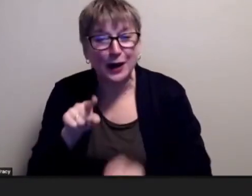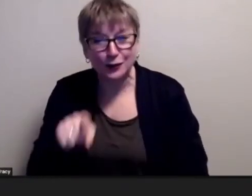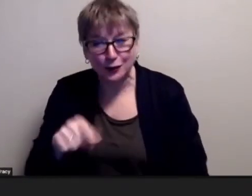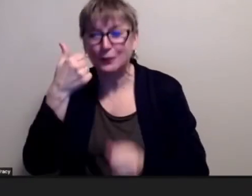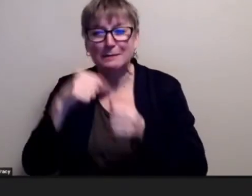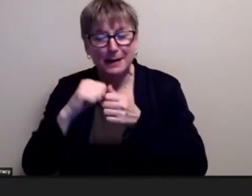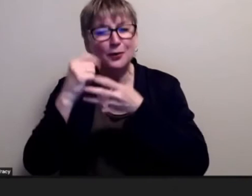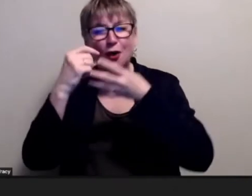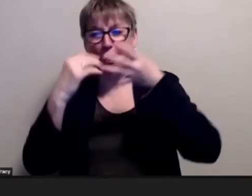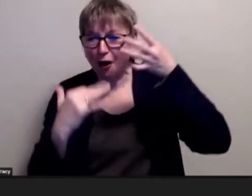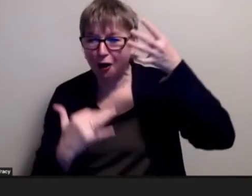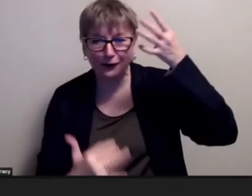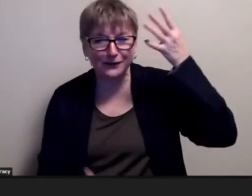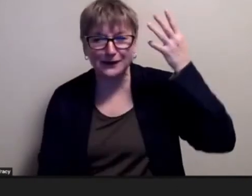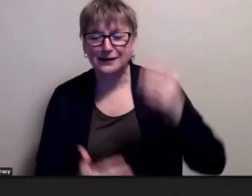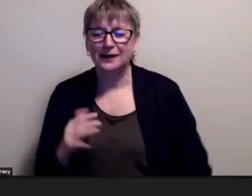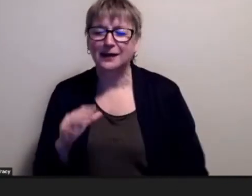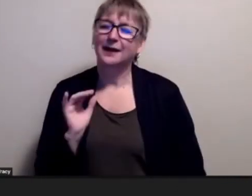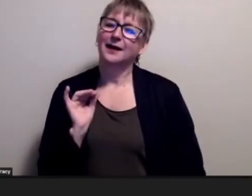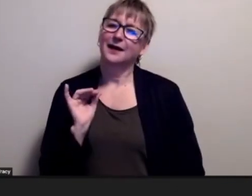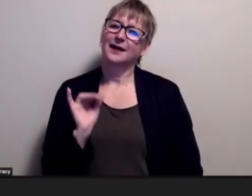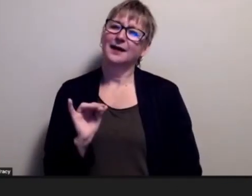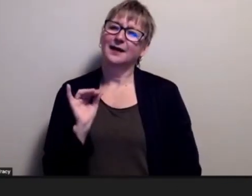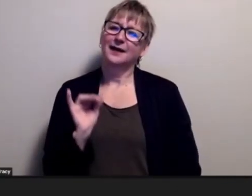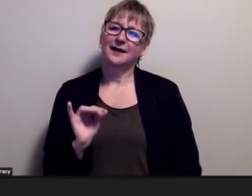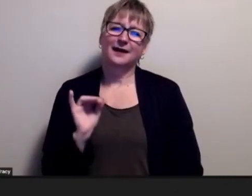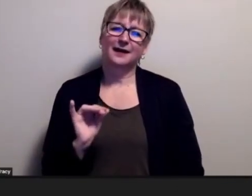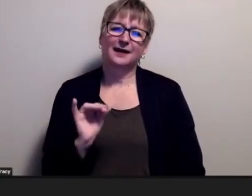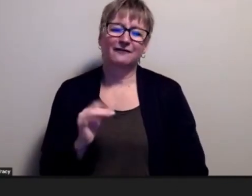and so that just sort of made something go off in my head